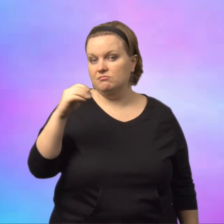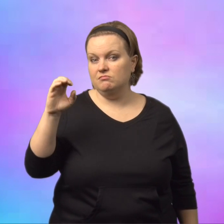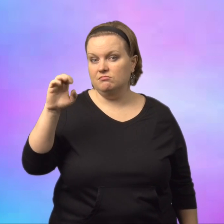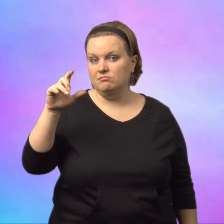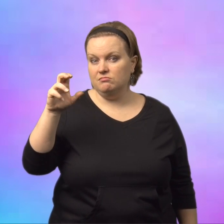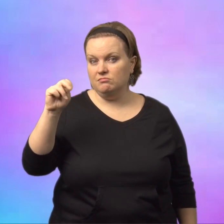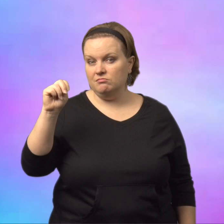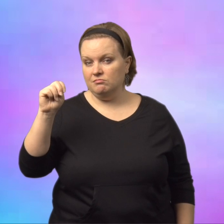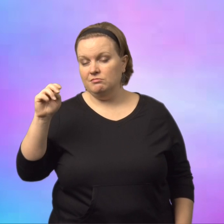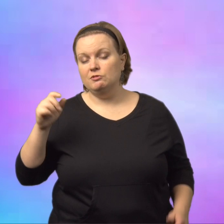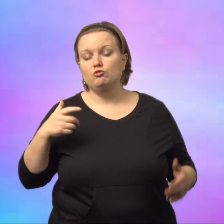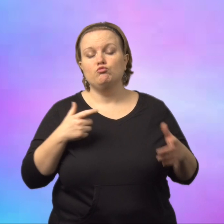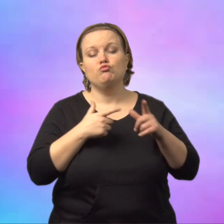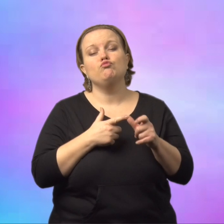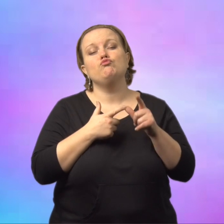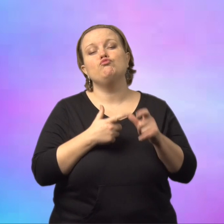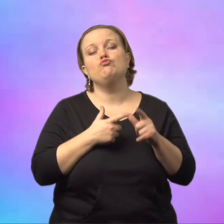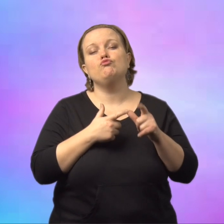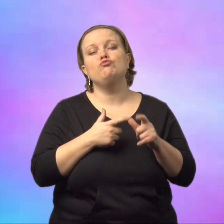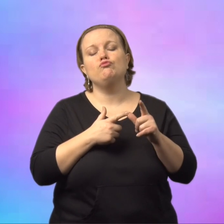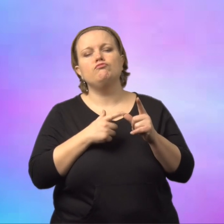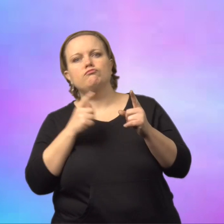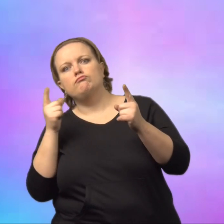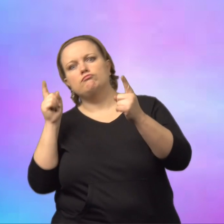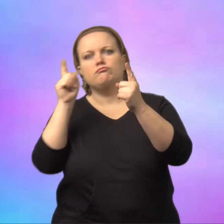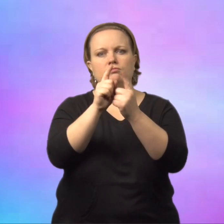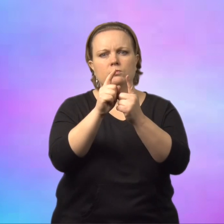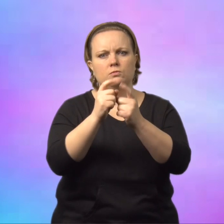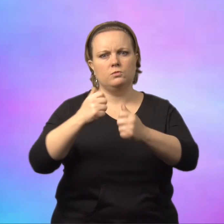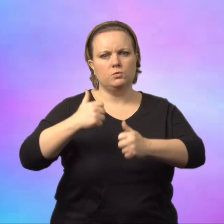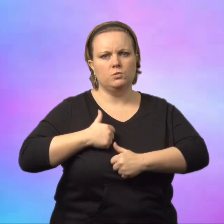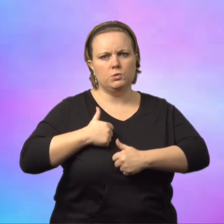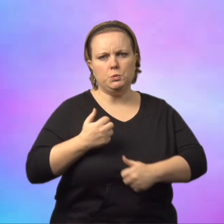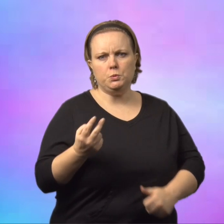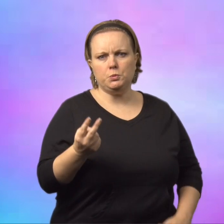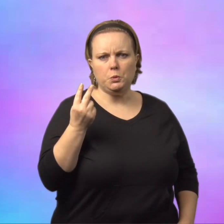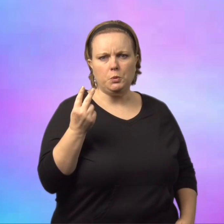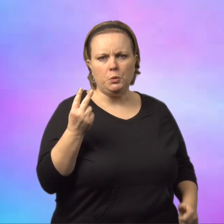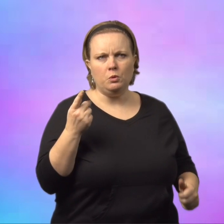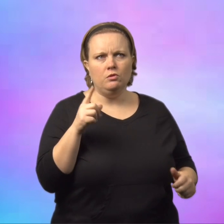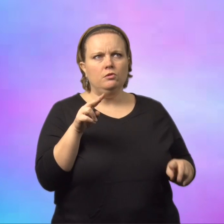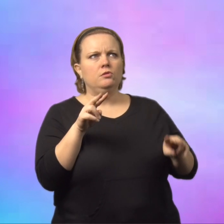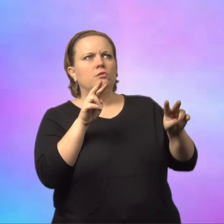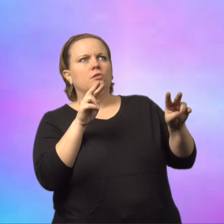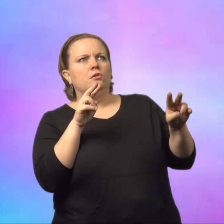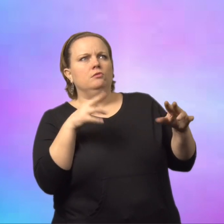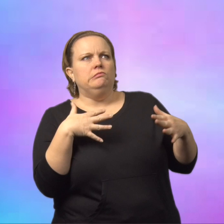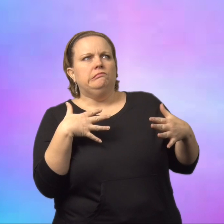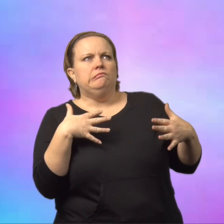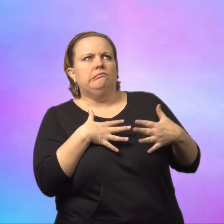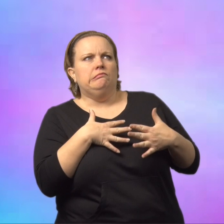Remember, Annemarie and Ellen were running. They ran into the two soldiers and looked up.